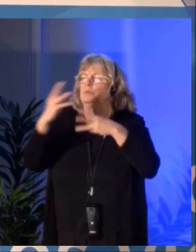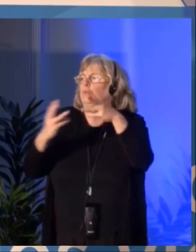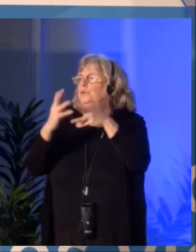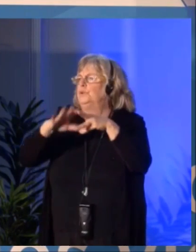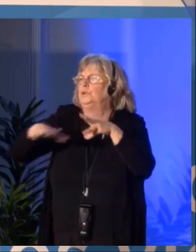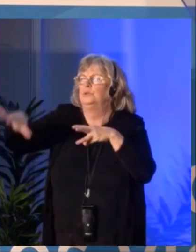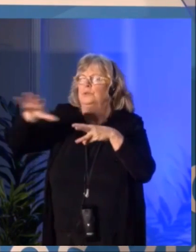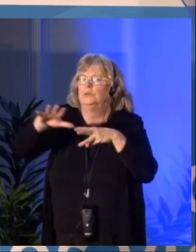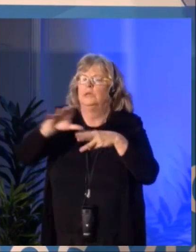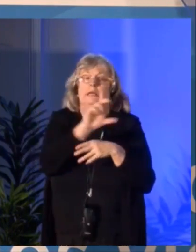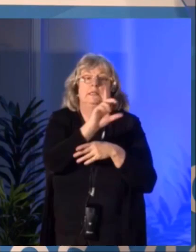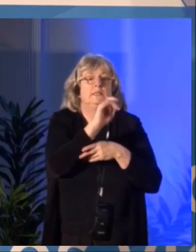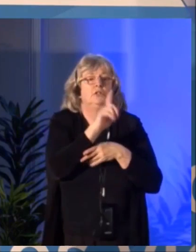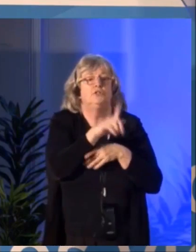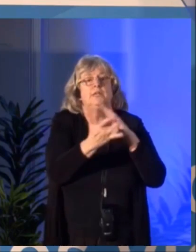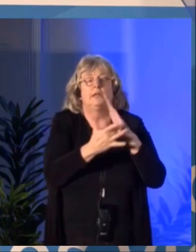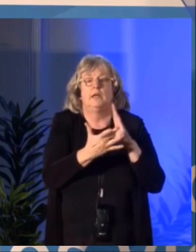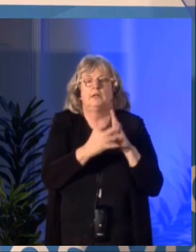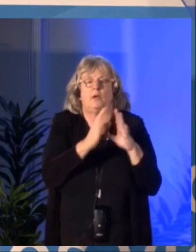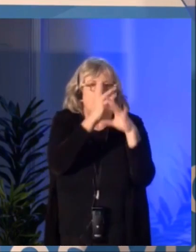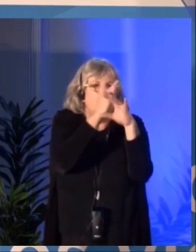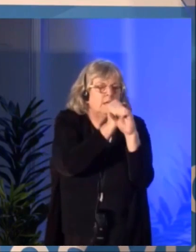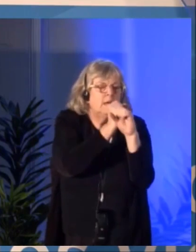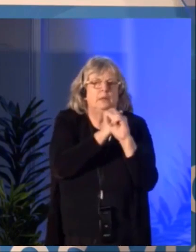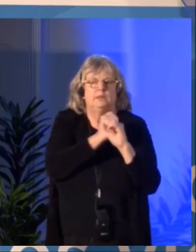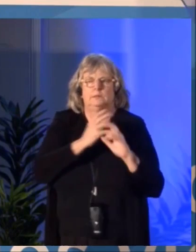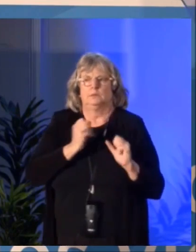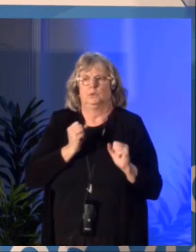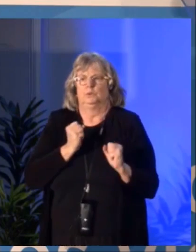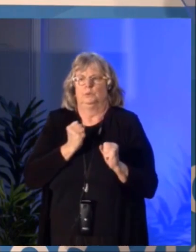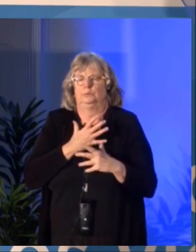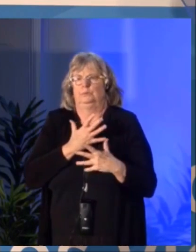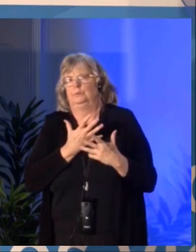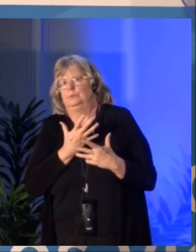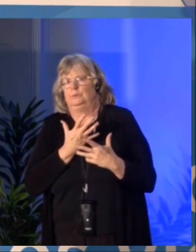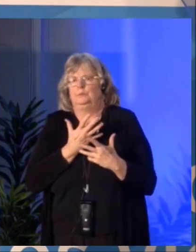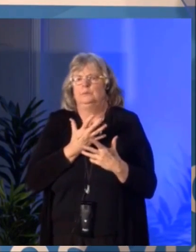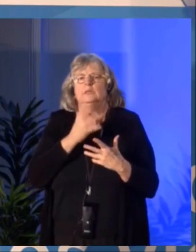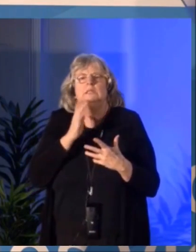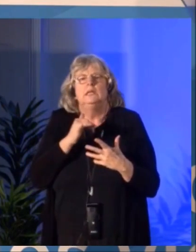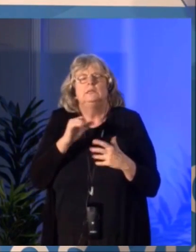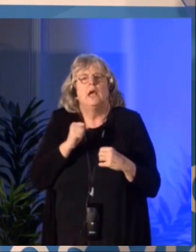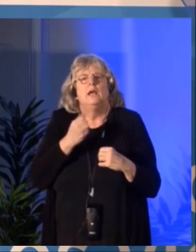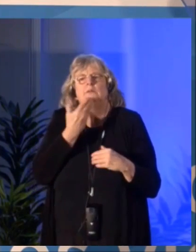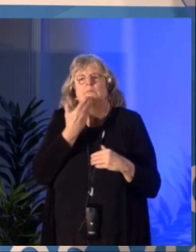We have to take action because we're witnessing the breakdown of the funding models of cultural industries.